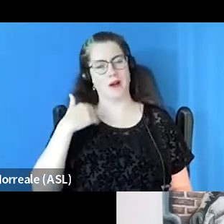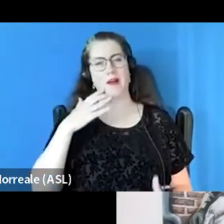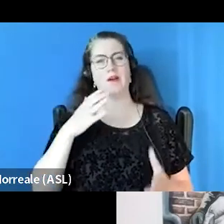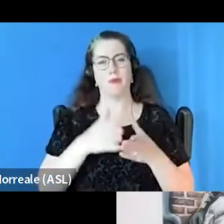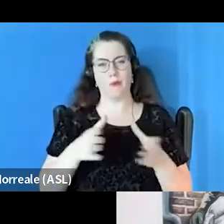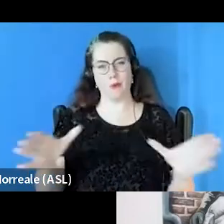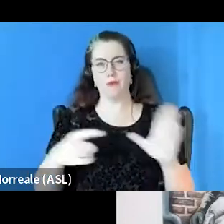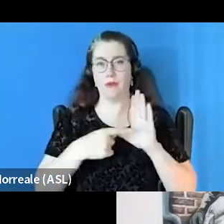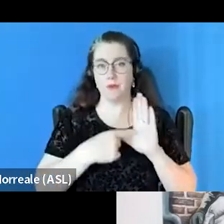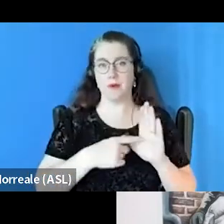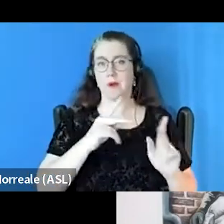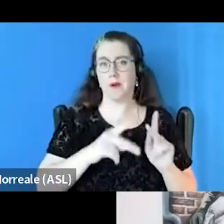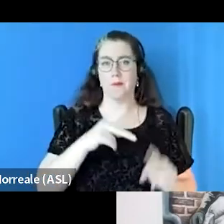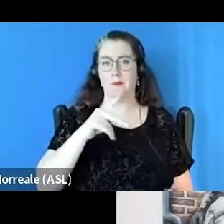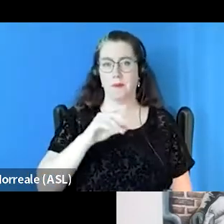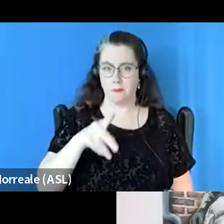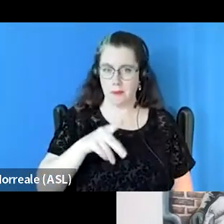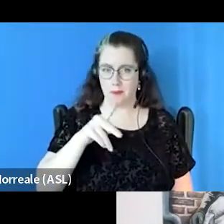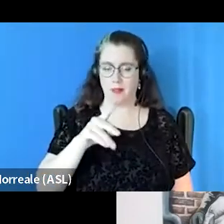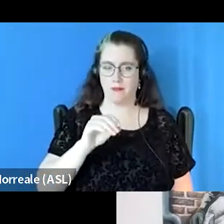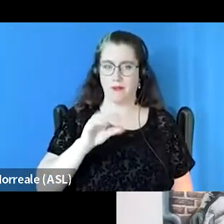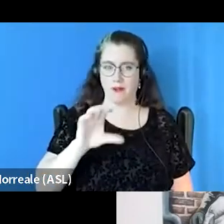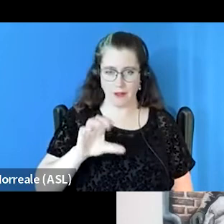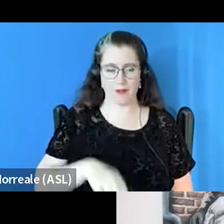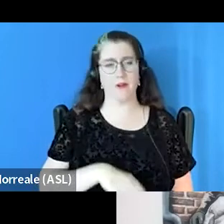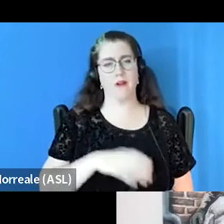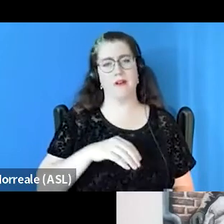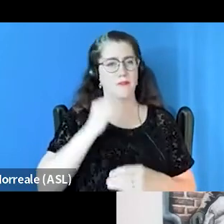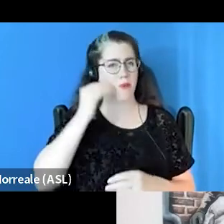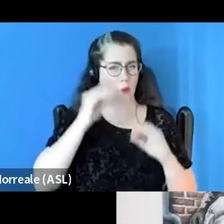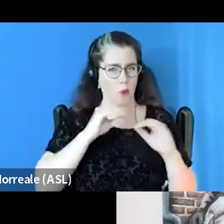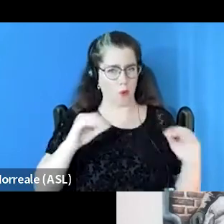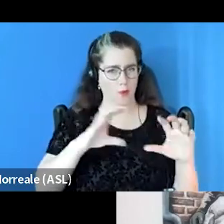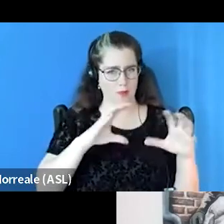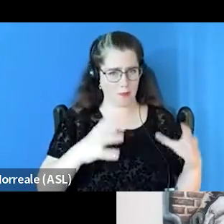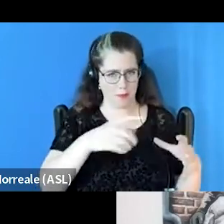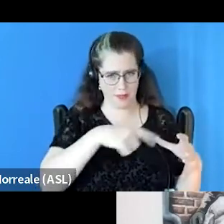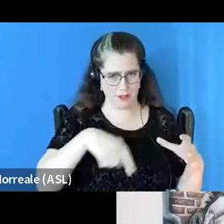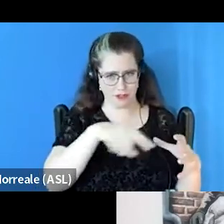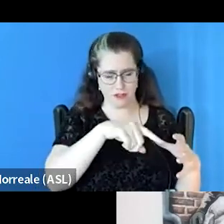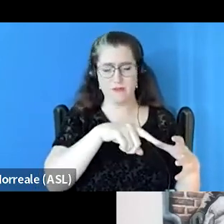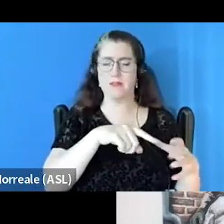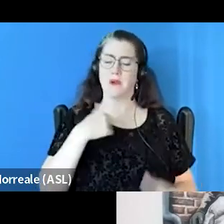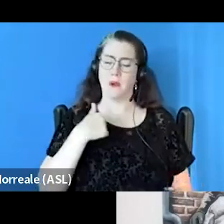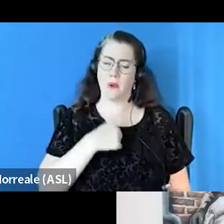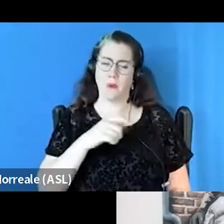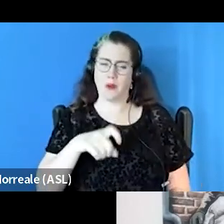of people of color in the homeless population, and that we need to make sure